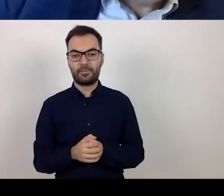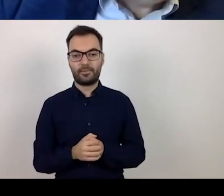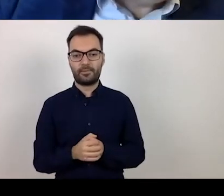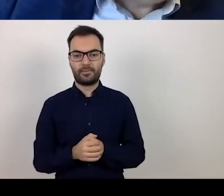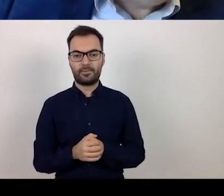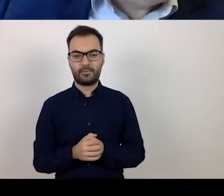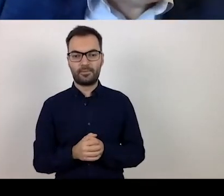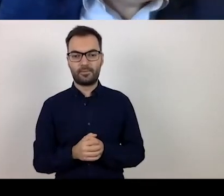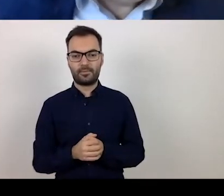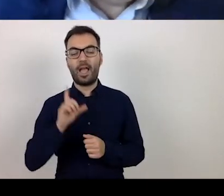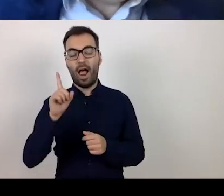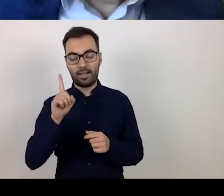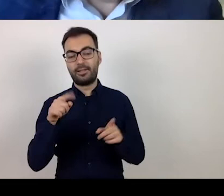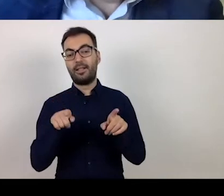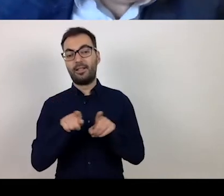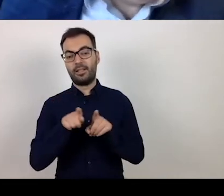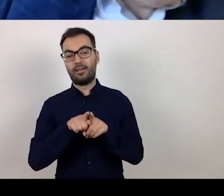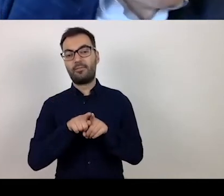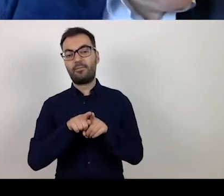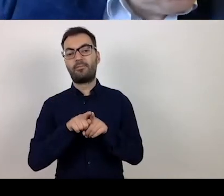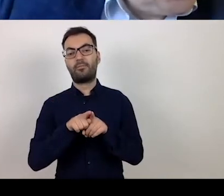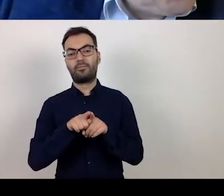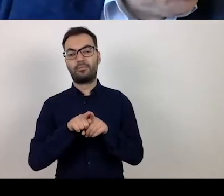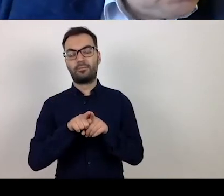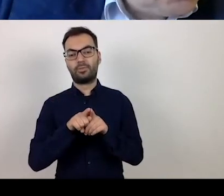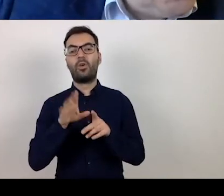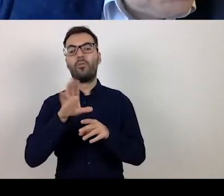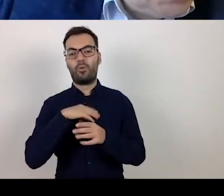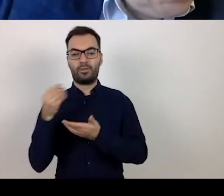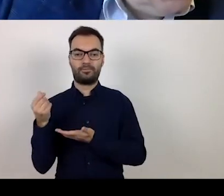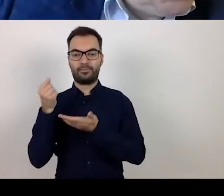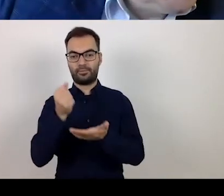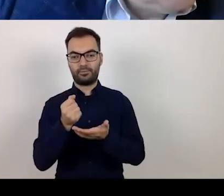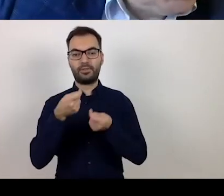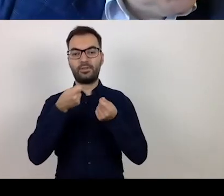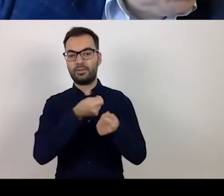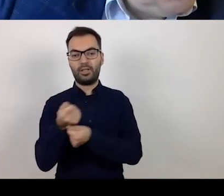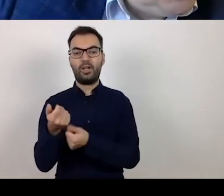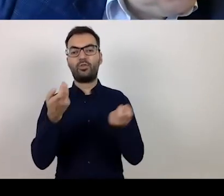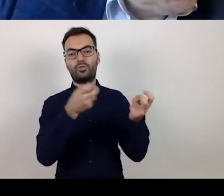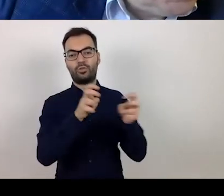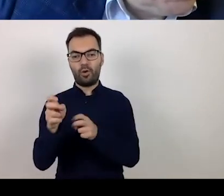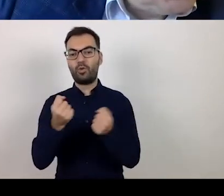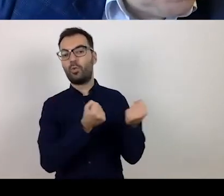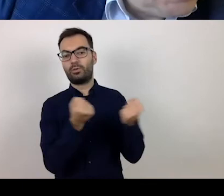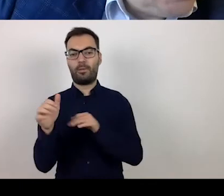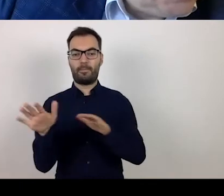aimed at the creation and maintenance of places, for example, in assisted housing,